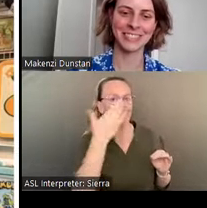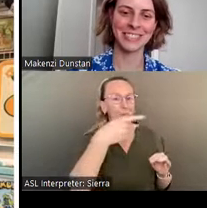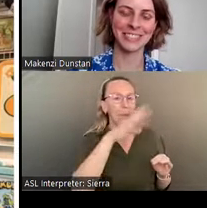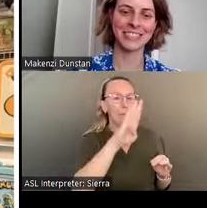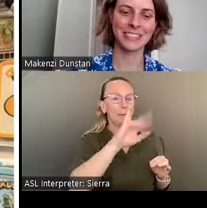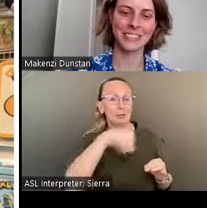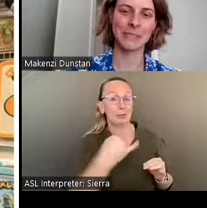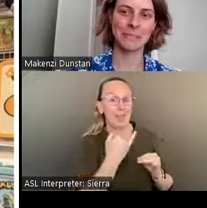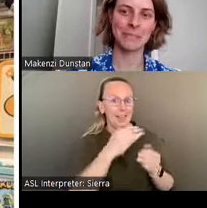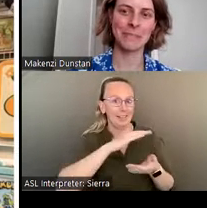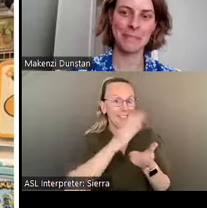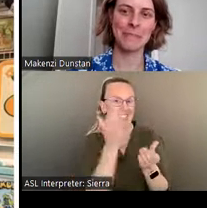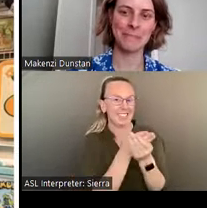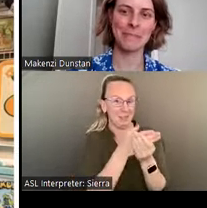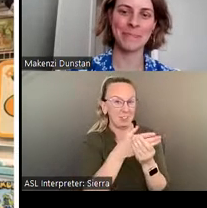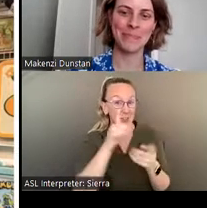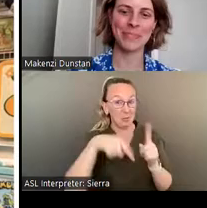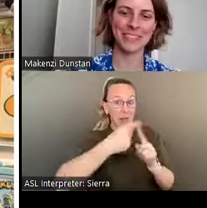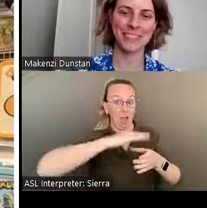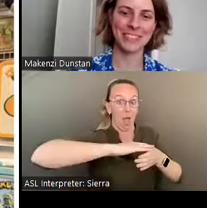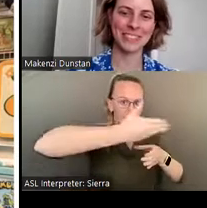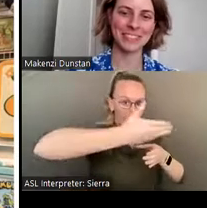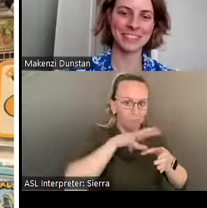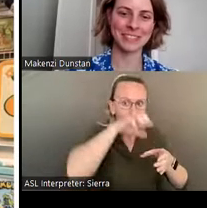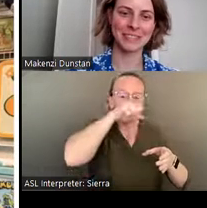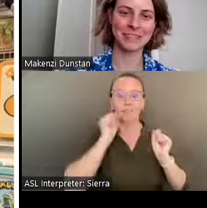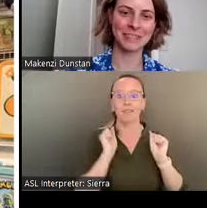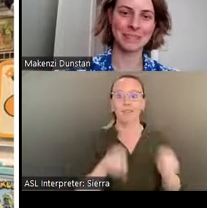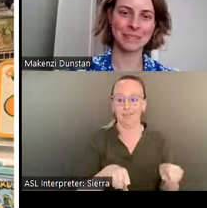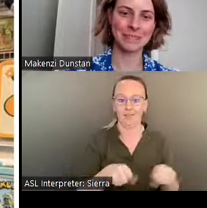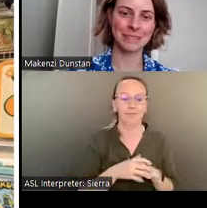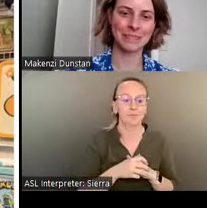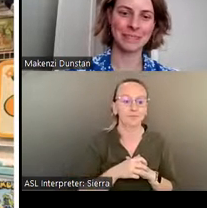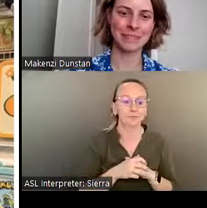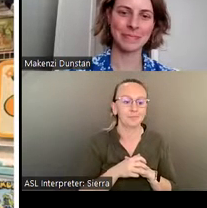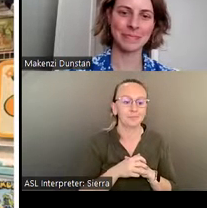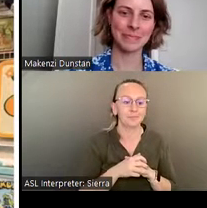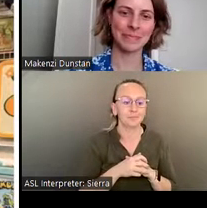the lids here, from a rare Depression metal lunch pail to one of the first images of Mickey